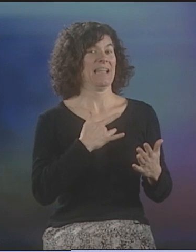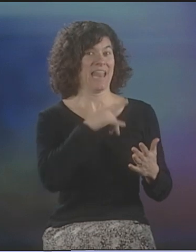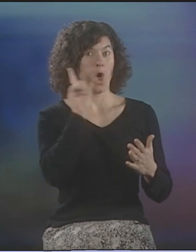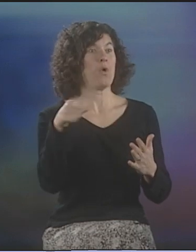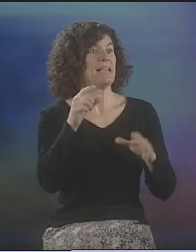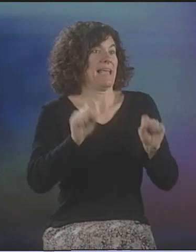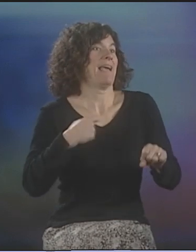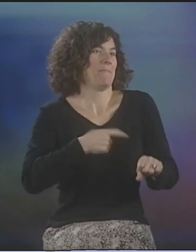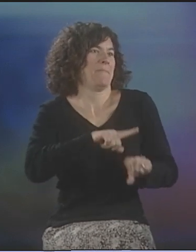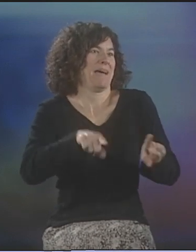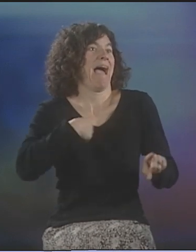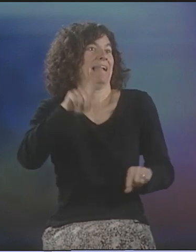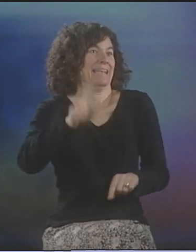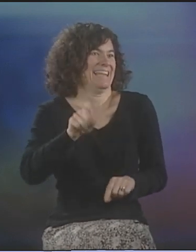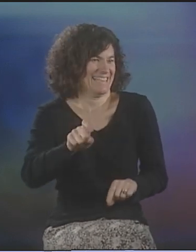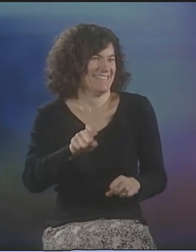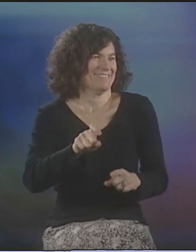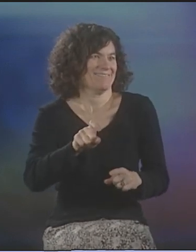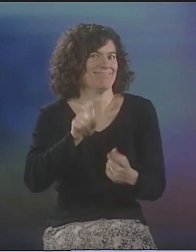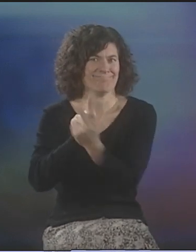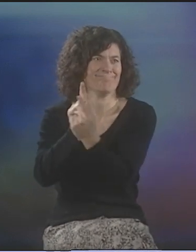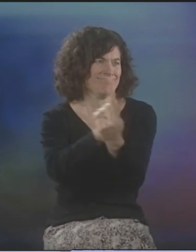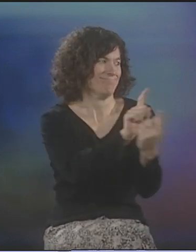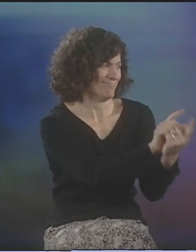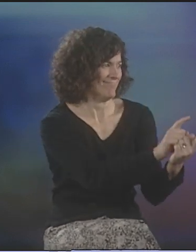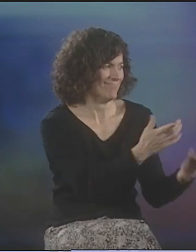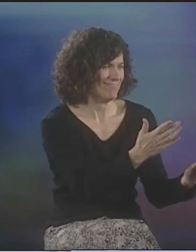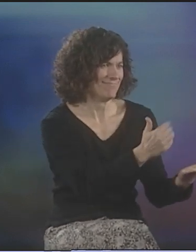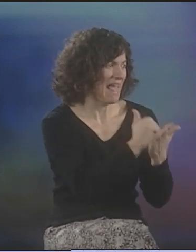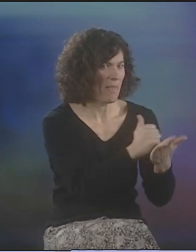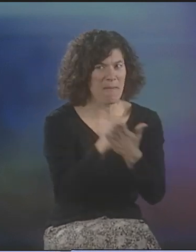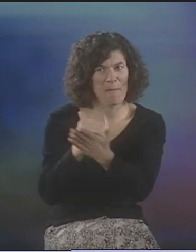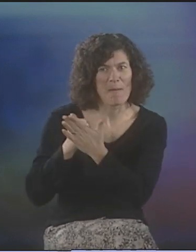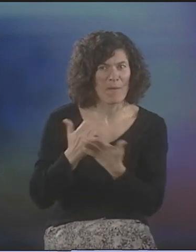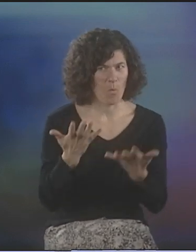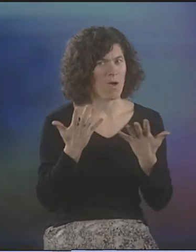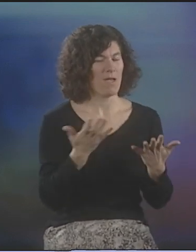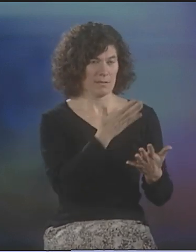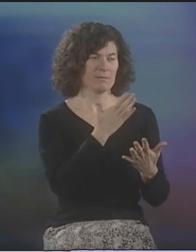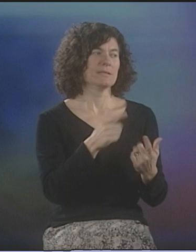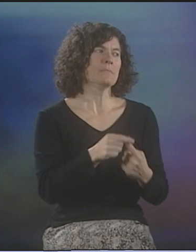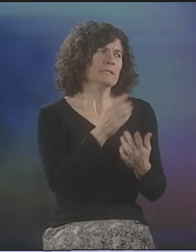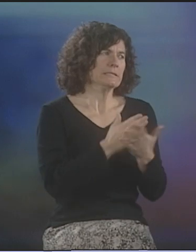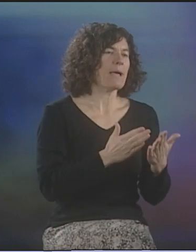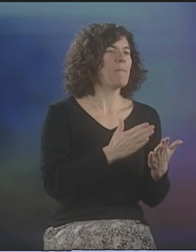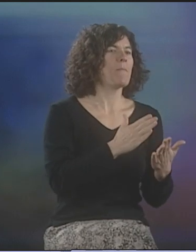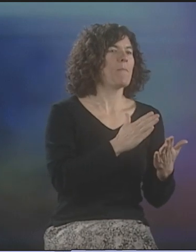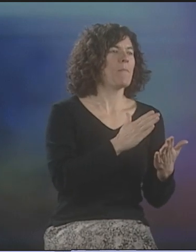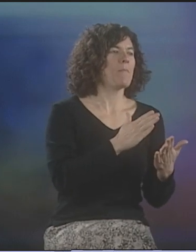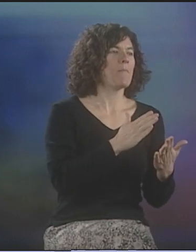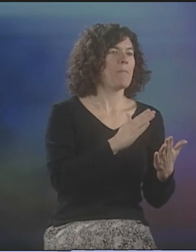I--I DIDN'T FEEL NOT ONLY THAT I COULD ASK OTHER PEOPLE. I FELT LIKE I HAD TO ASK OTHER PEOPLE. I NEEDED A LOT OF HELP WITH THIS.